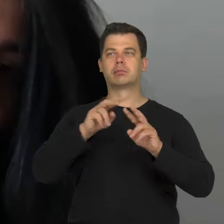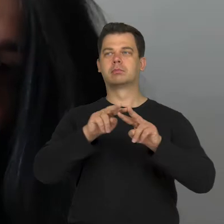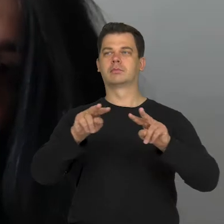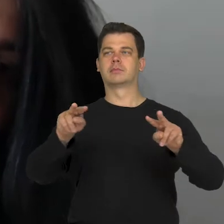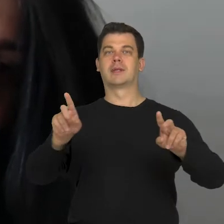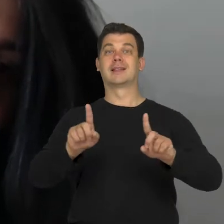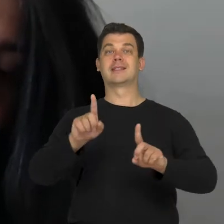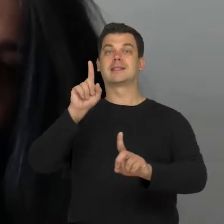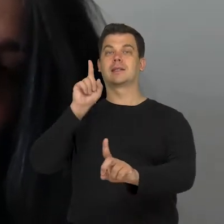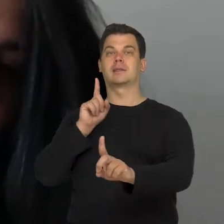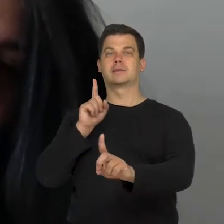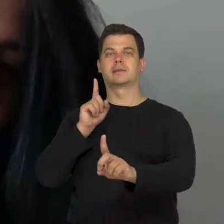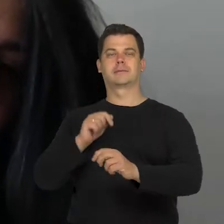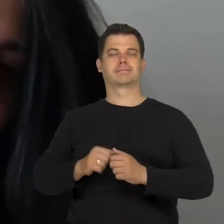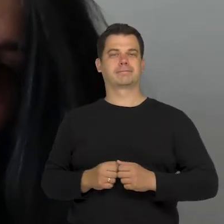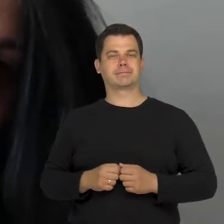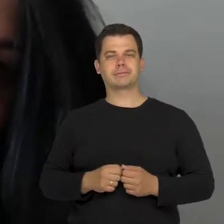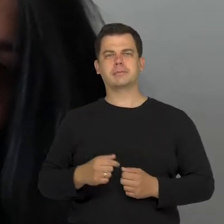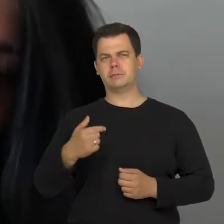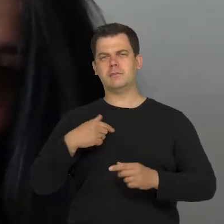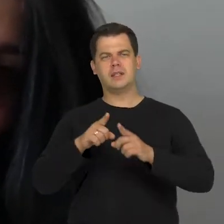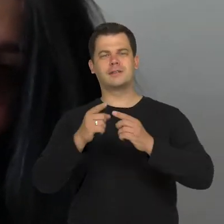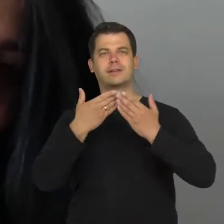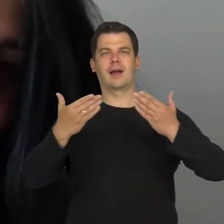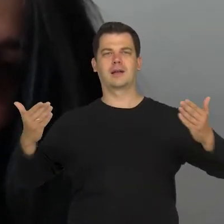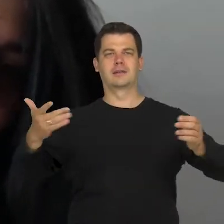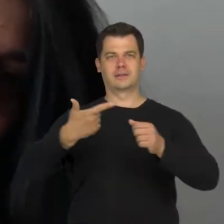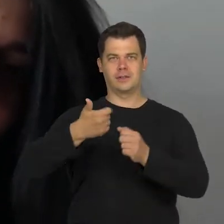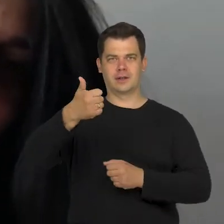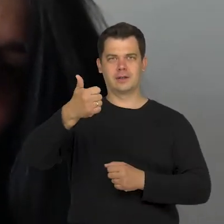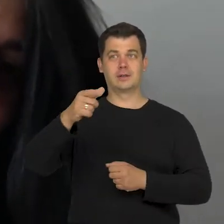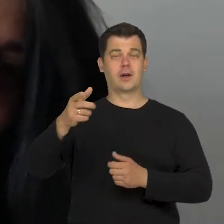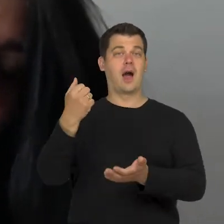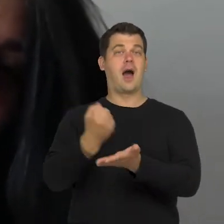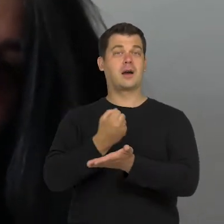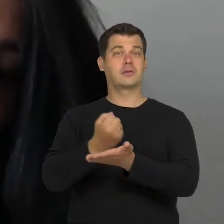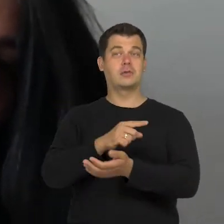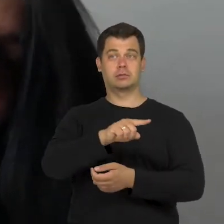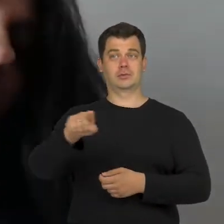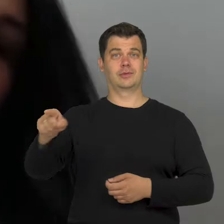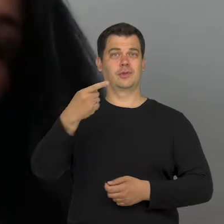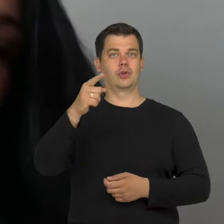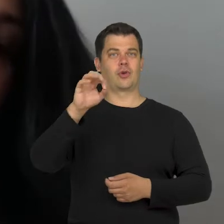because we, in Teatr 21, were we have actors with the Down syndrome,